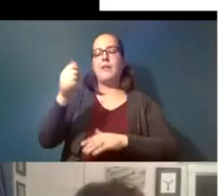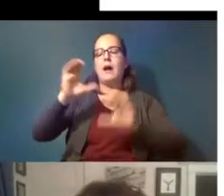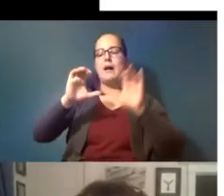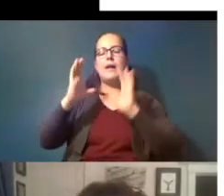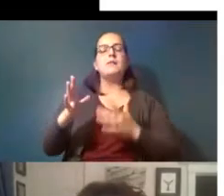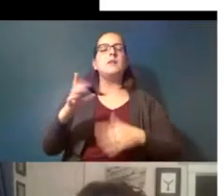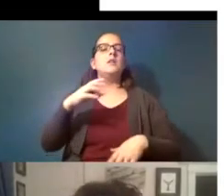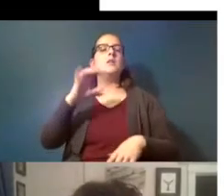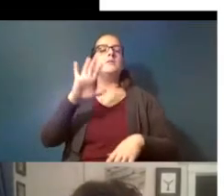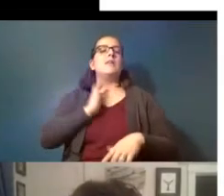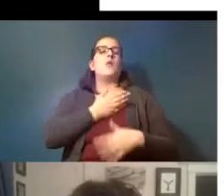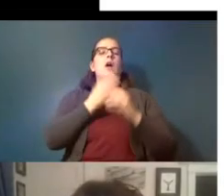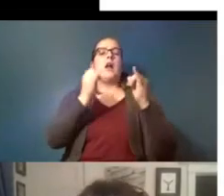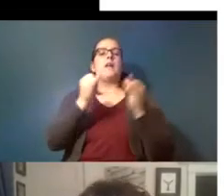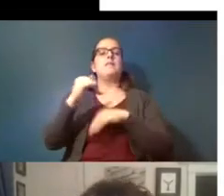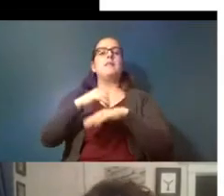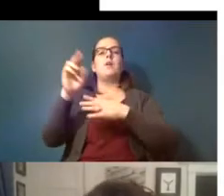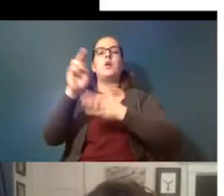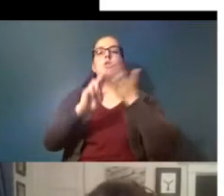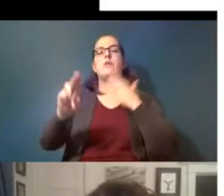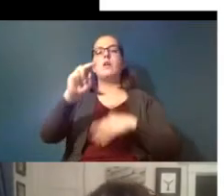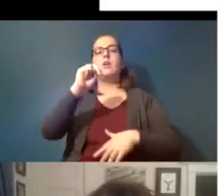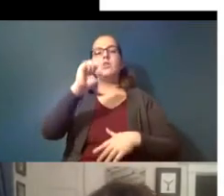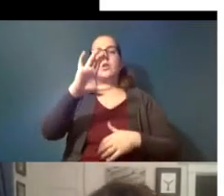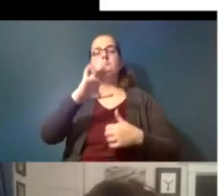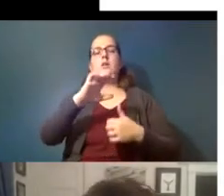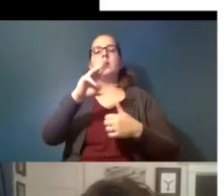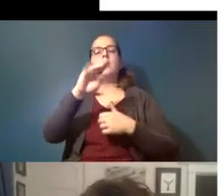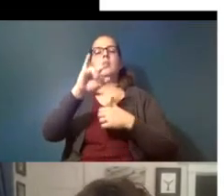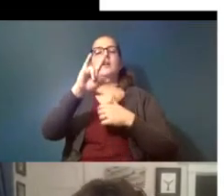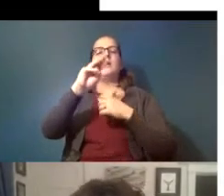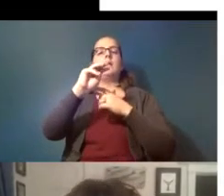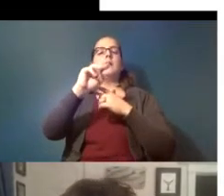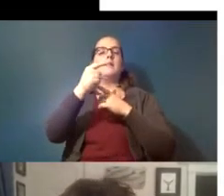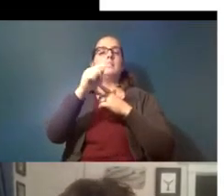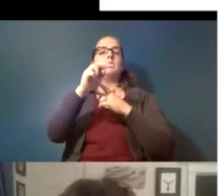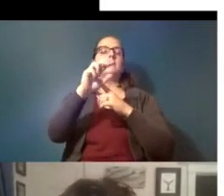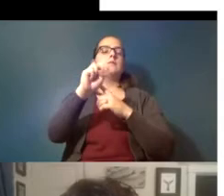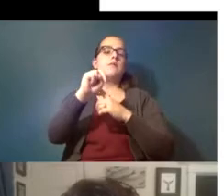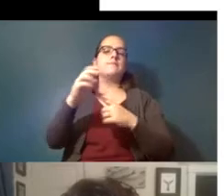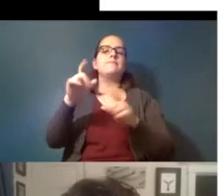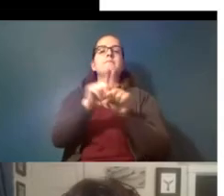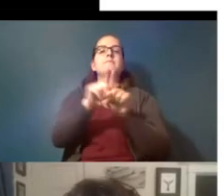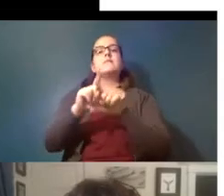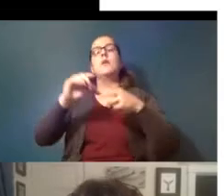individuals at the university of north carolina wilmington as well as oregon state university and